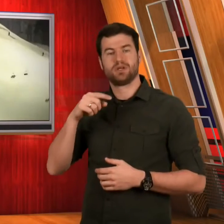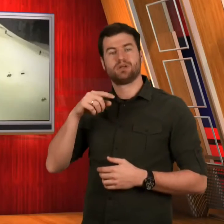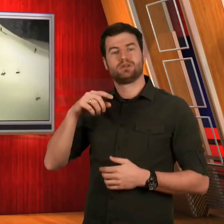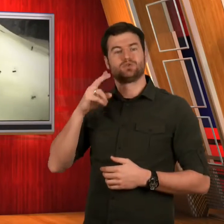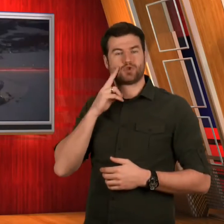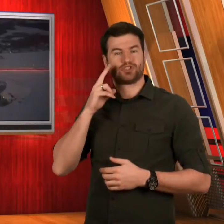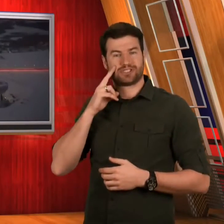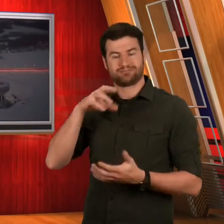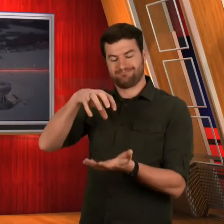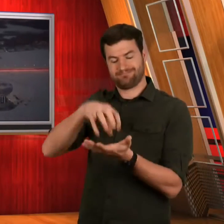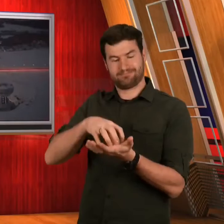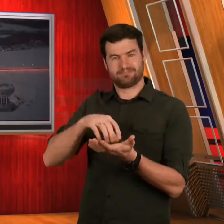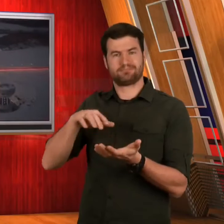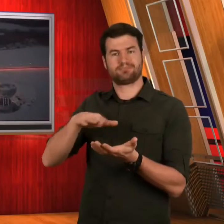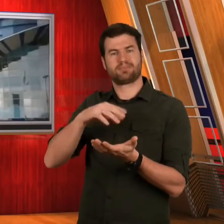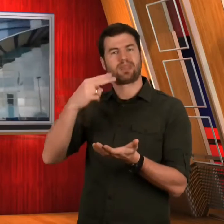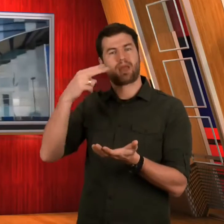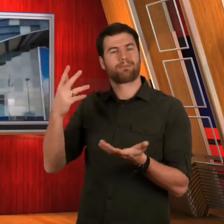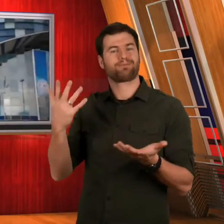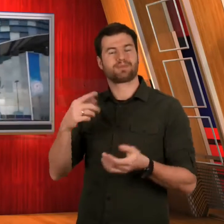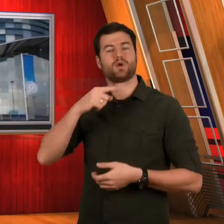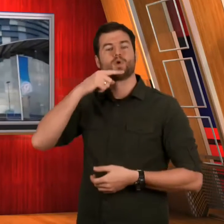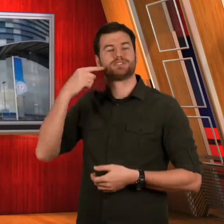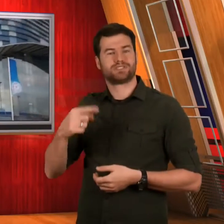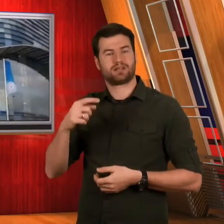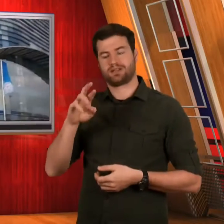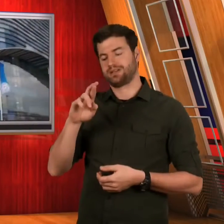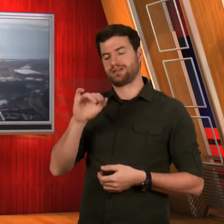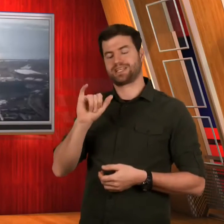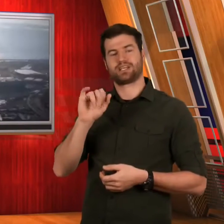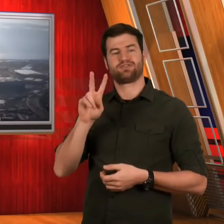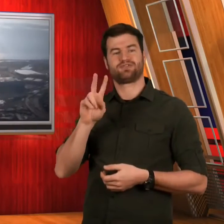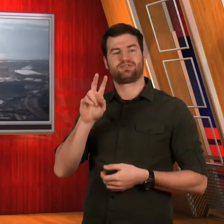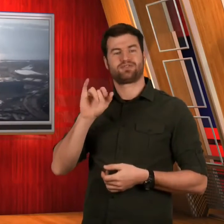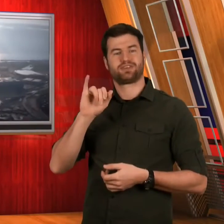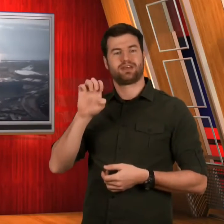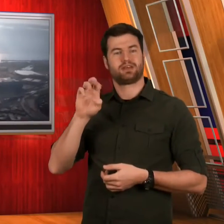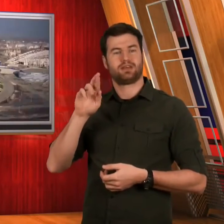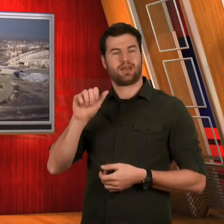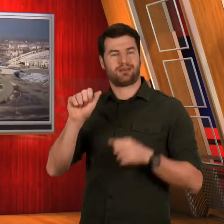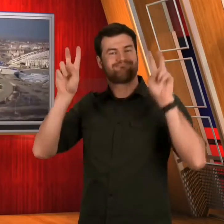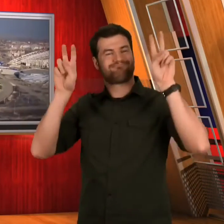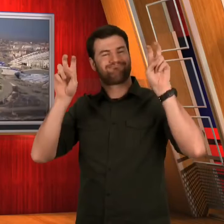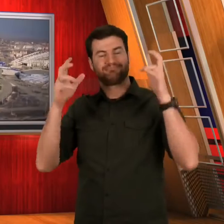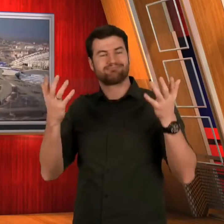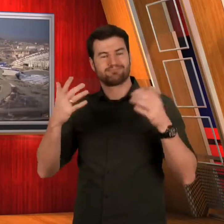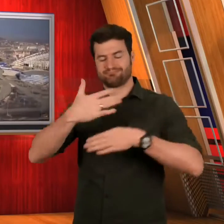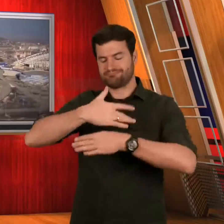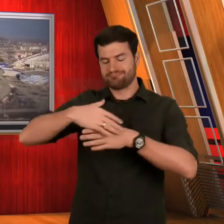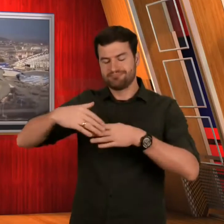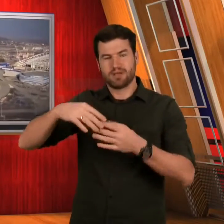In fact, Sochi is known as the "Russian Riviera"